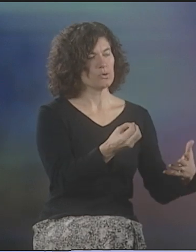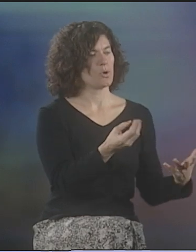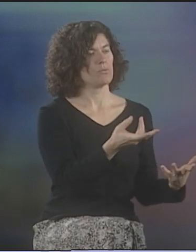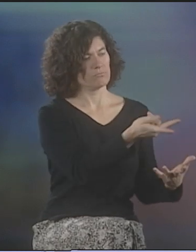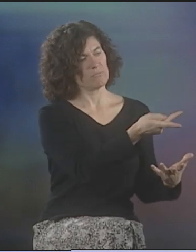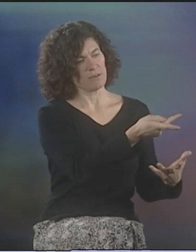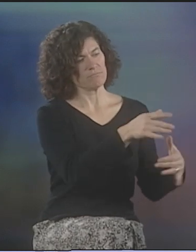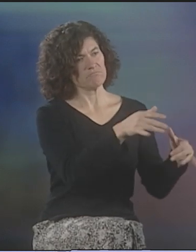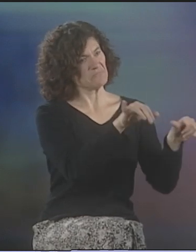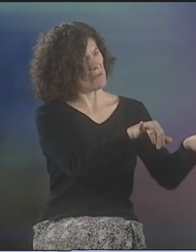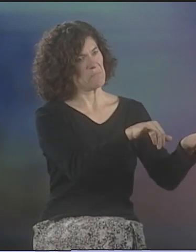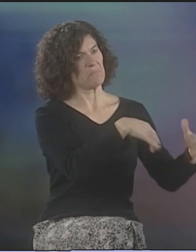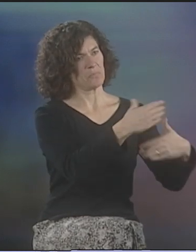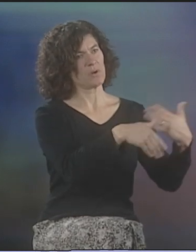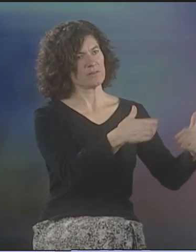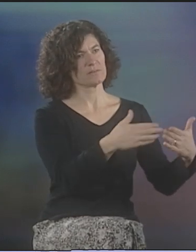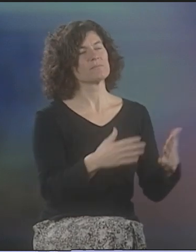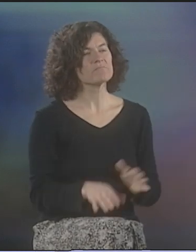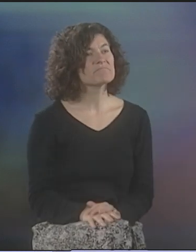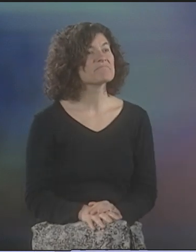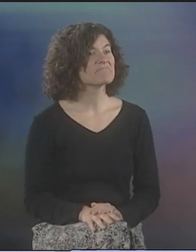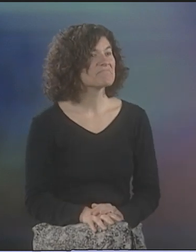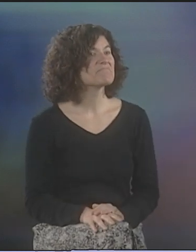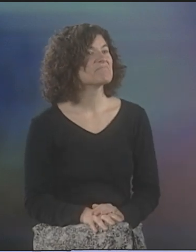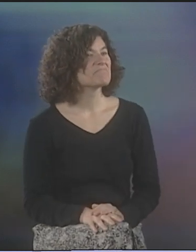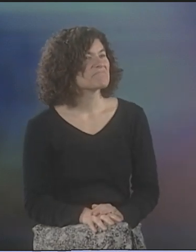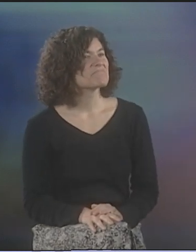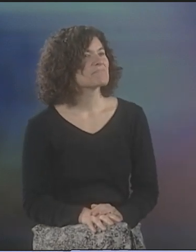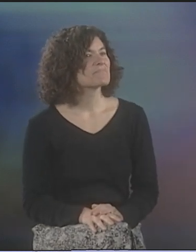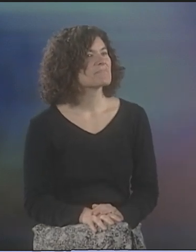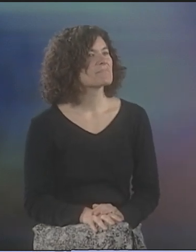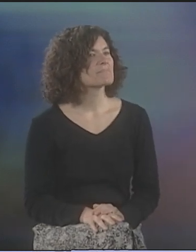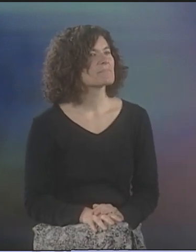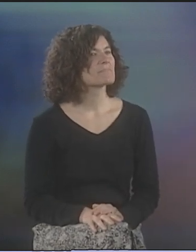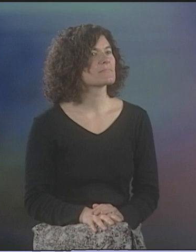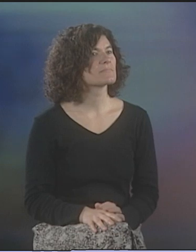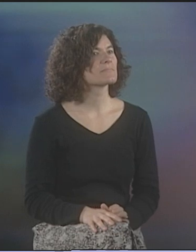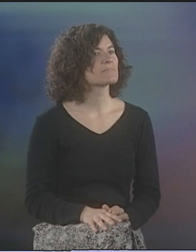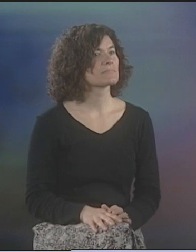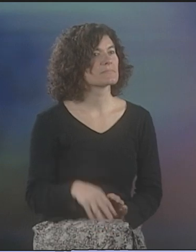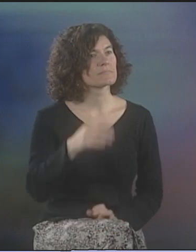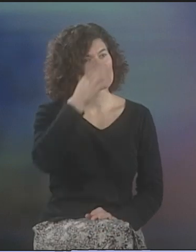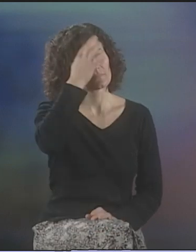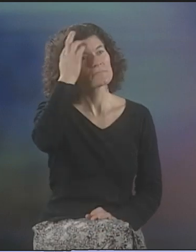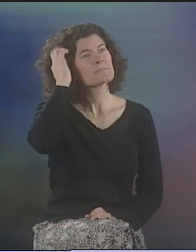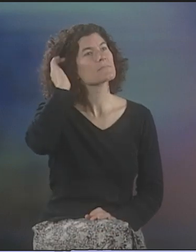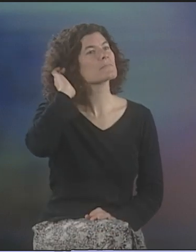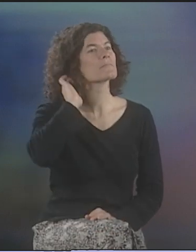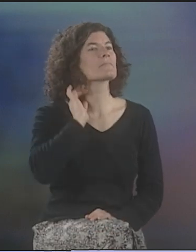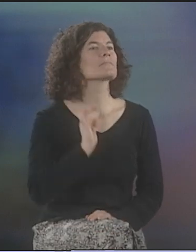KENNY, OF COURSE, IS INVOLVED WITH THE CREATIVE PROCESS OF THE POETRY PETER PERFORMS, SO, IT WAS A LITTLE DIFFERENT THAN MY ROLE WITH DEBBIE,